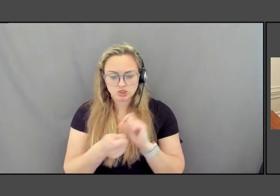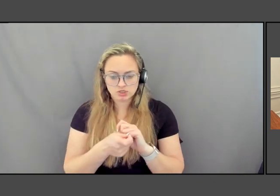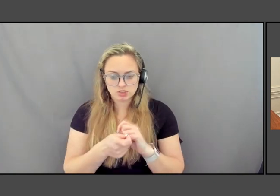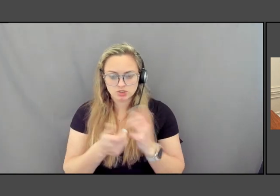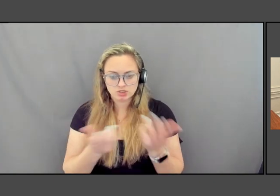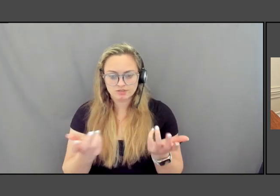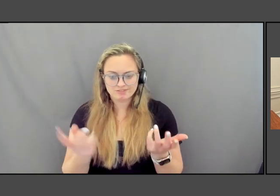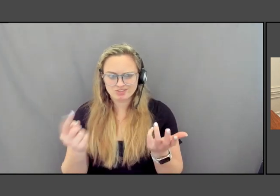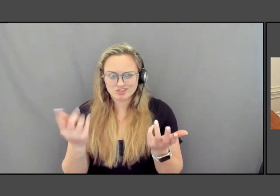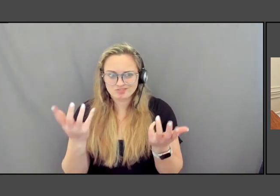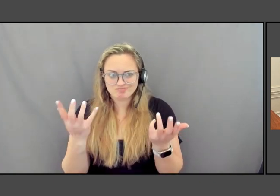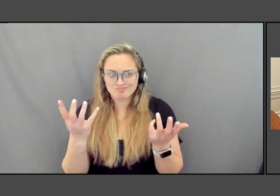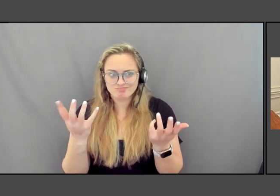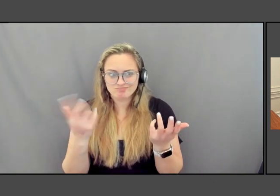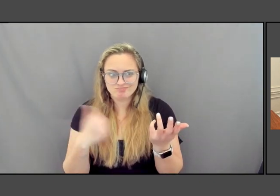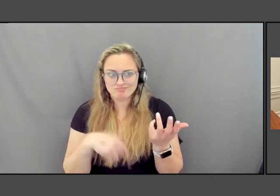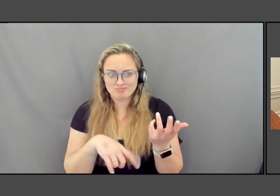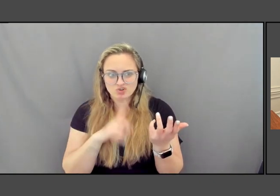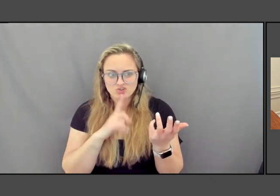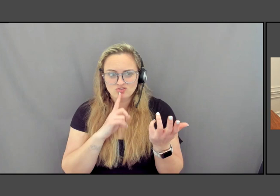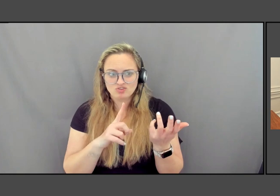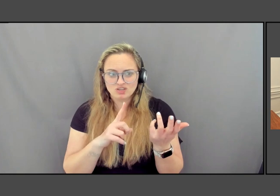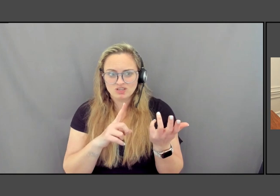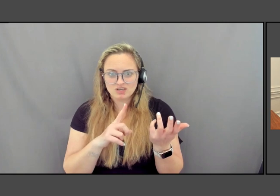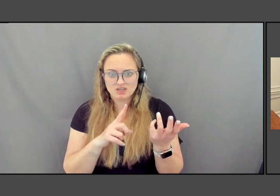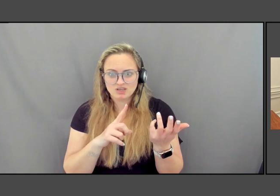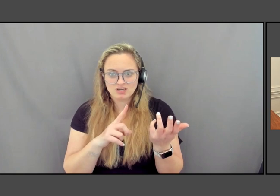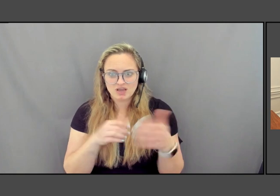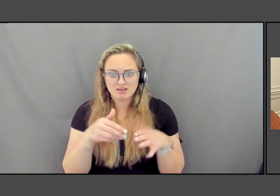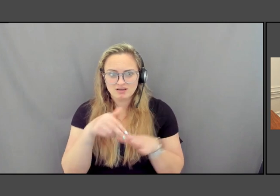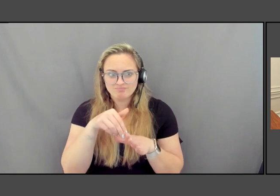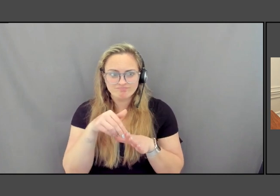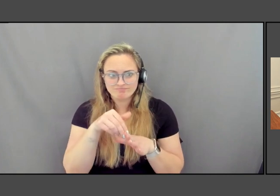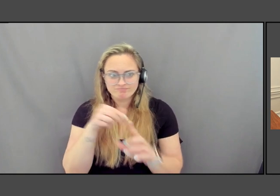we're really at the precipice and we've just said to ourselves.